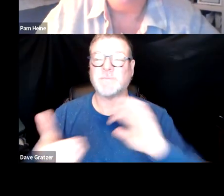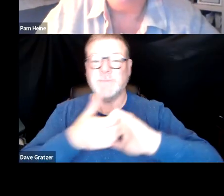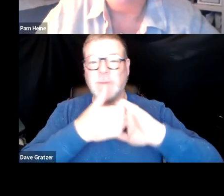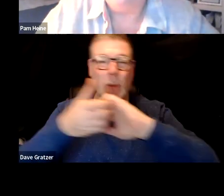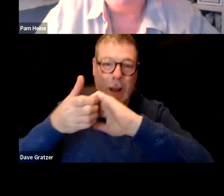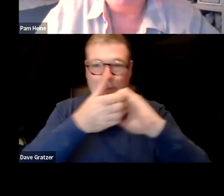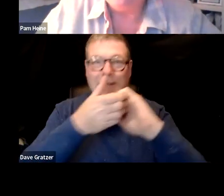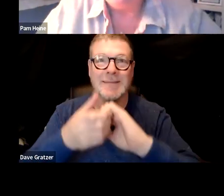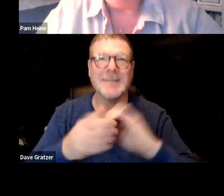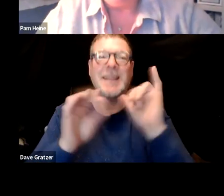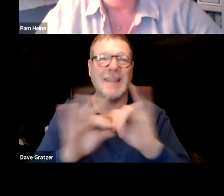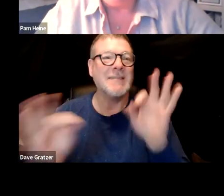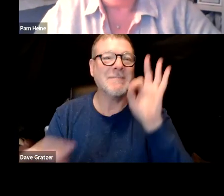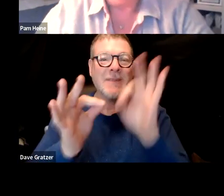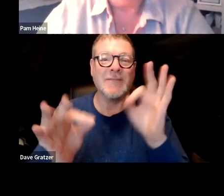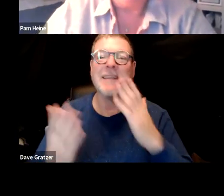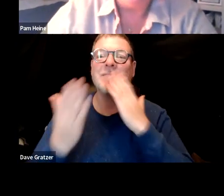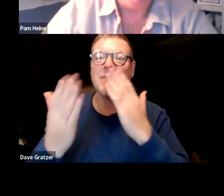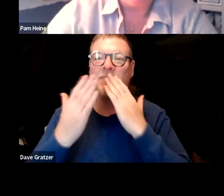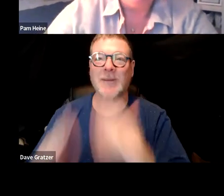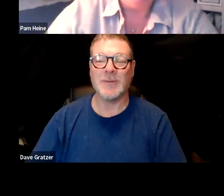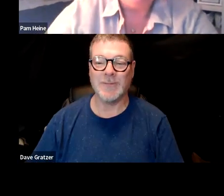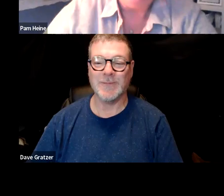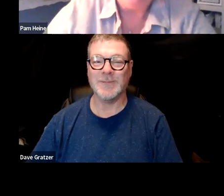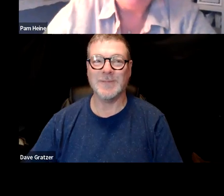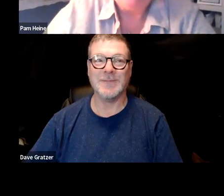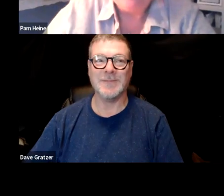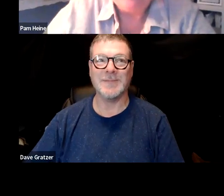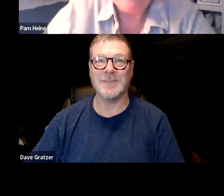So I think, perfect. Thank you everybody. Bye bye. - Appreciate it. Thank you.